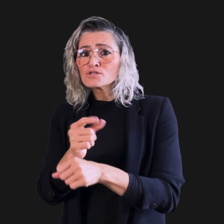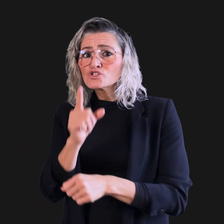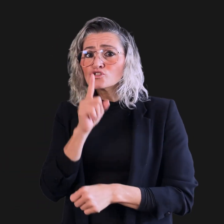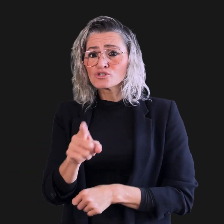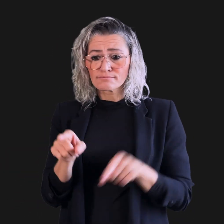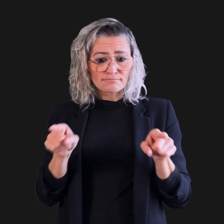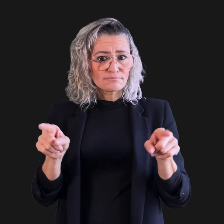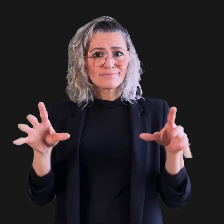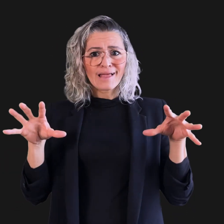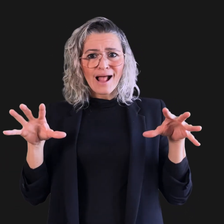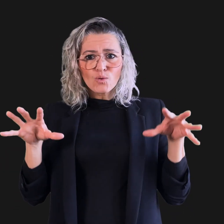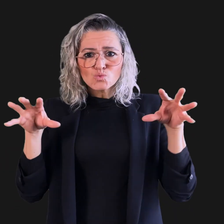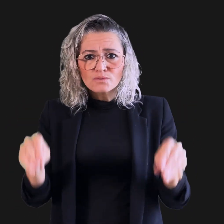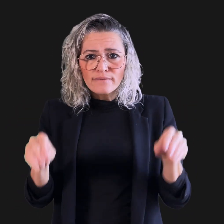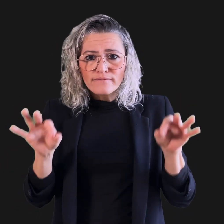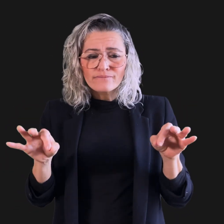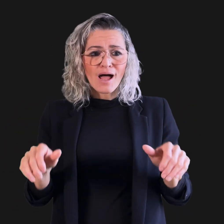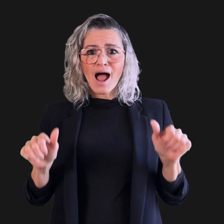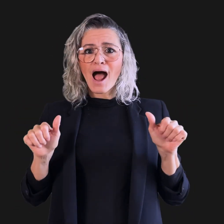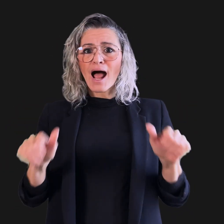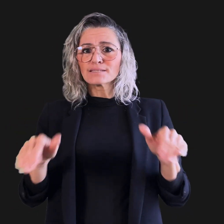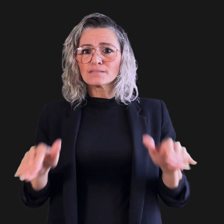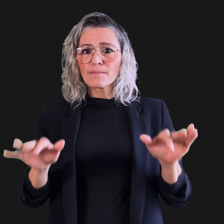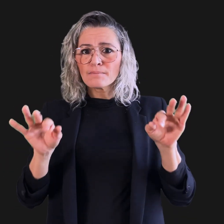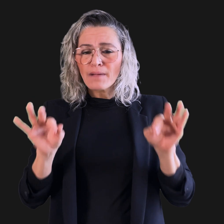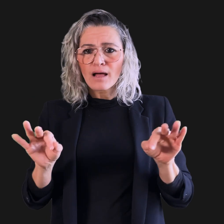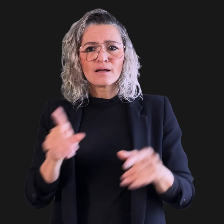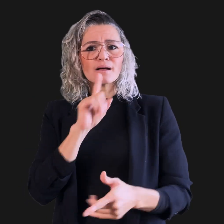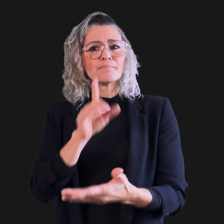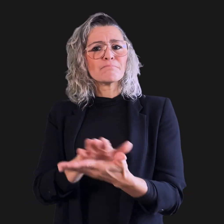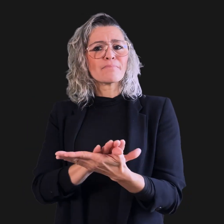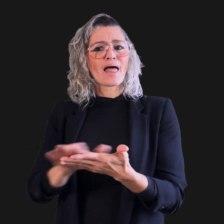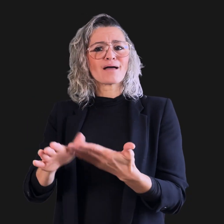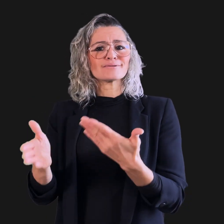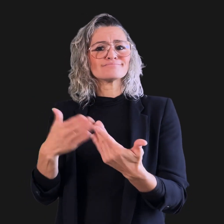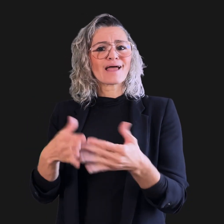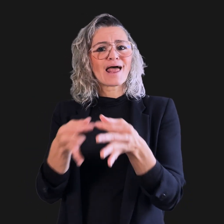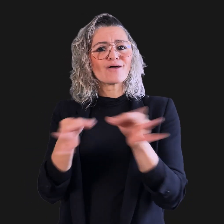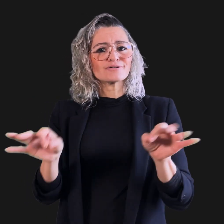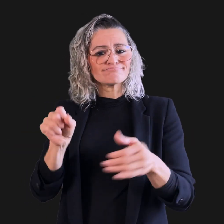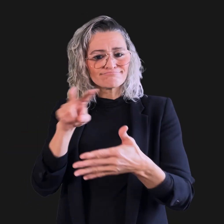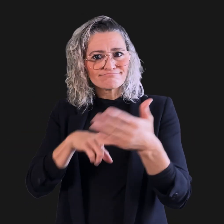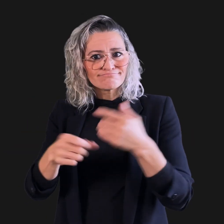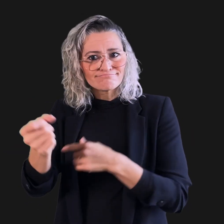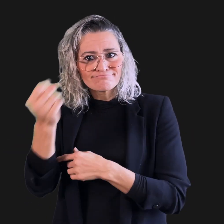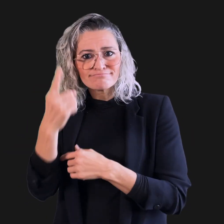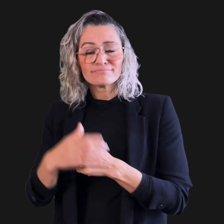to ensure that they are inclusive, accessible, and plain language.